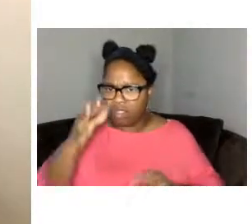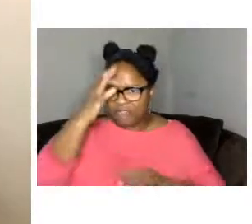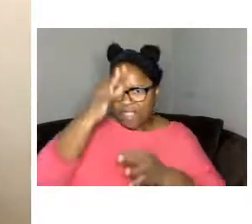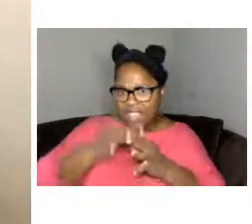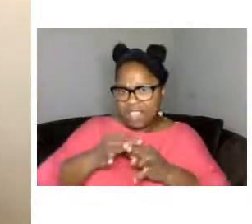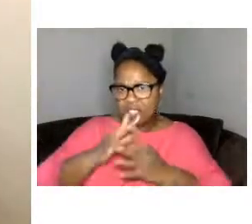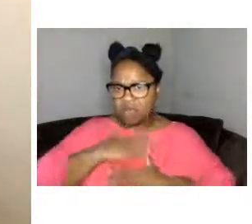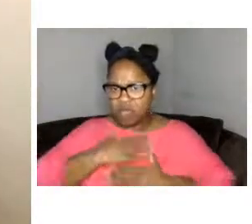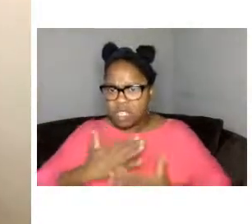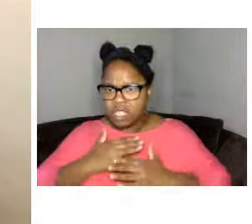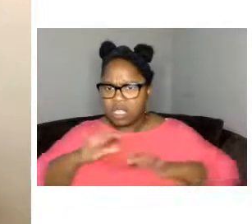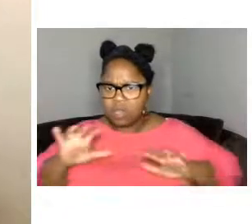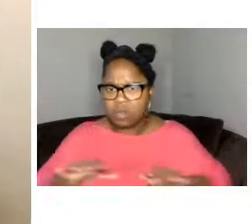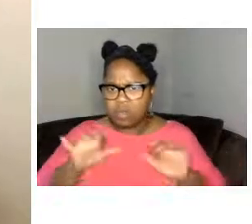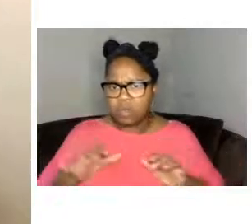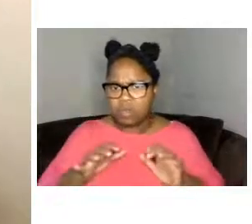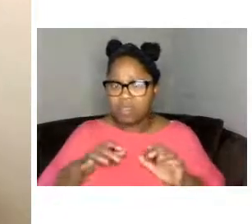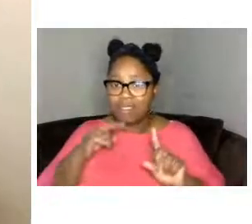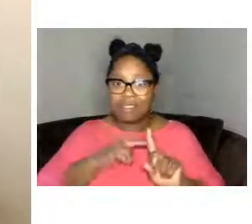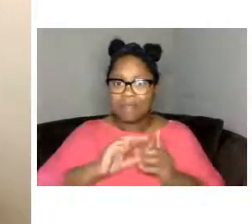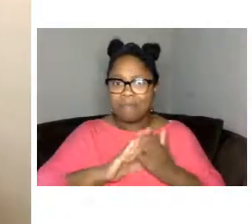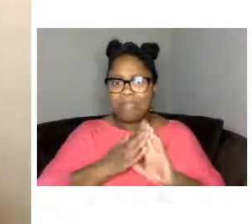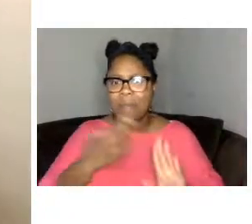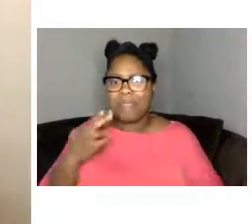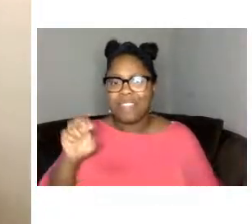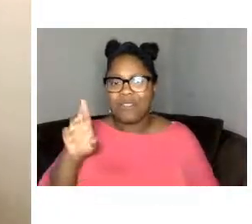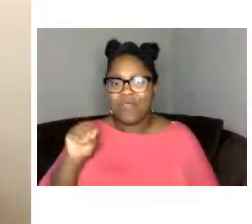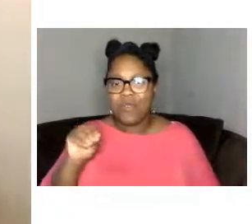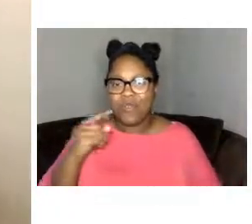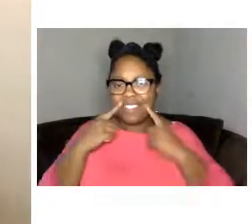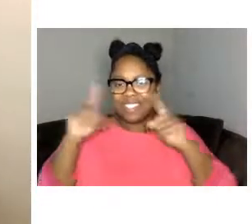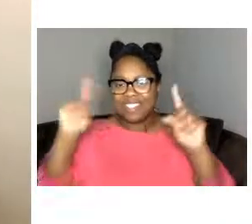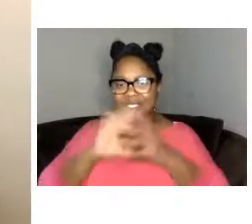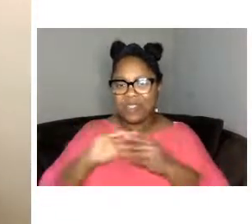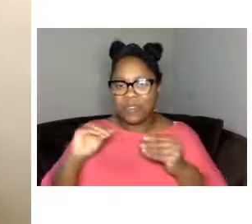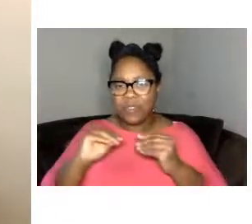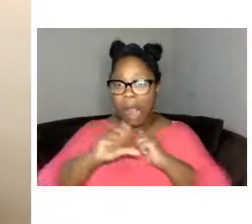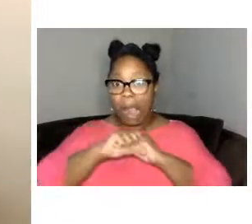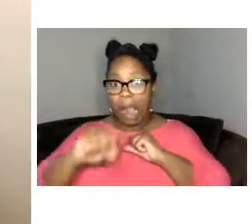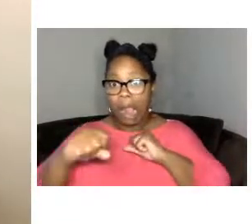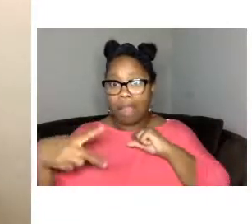he is now a hero and a success story so without further ado please enjoy my